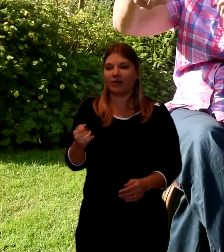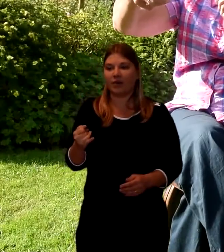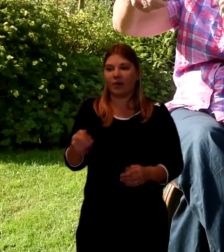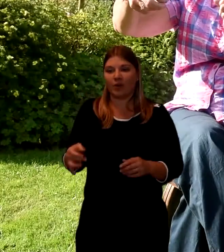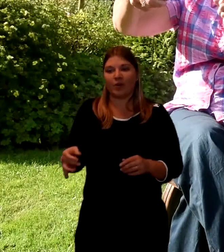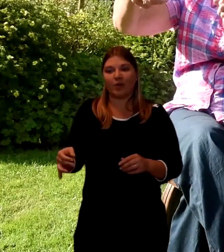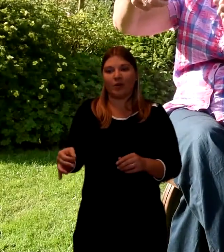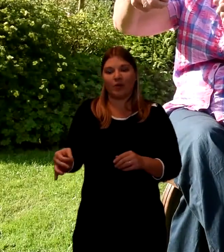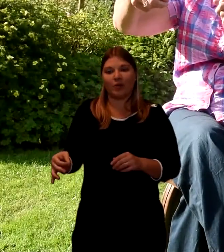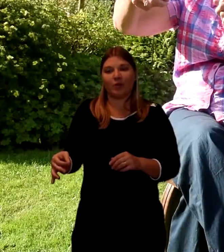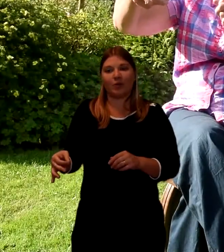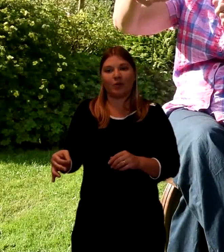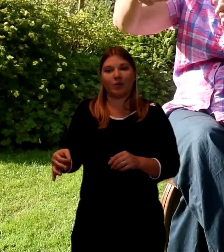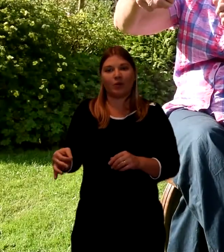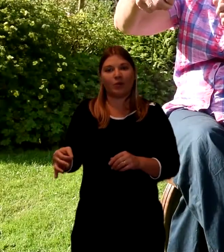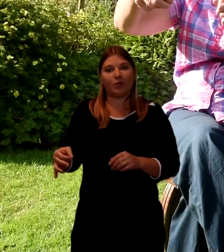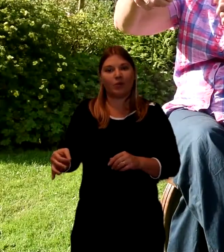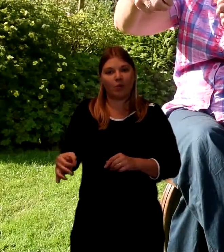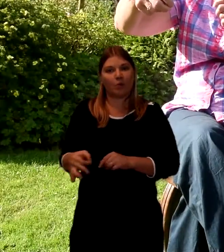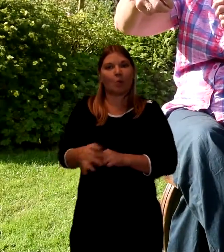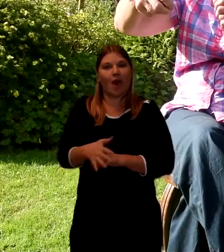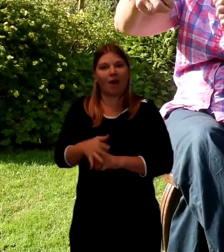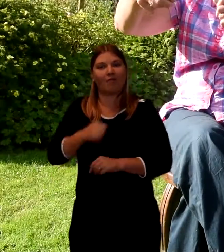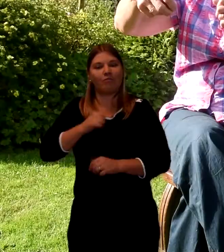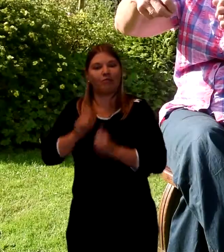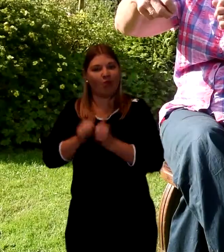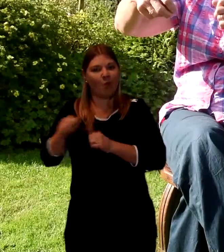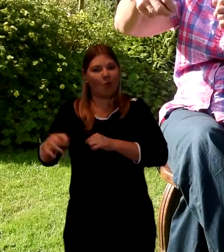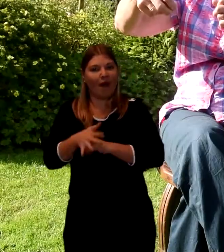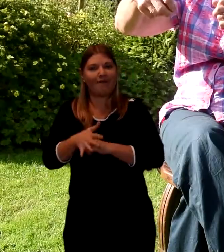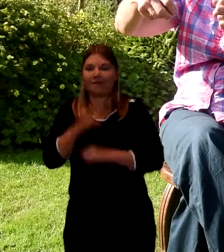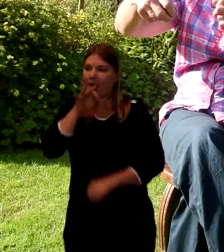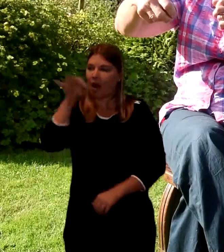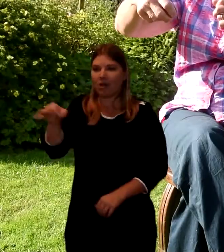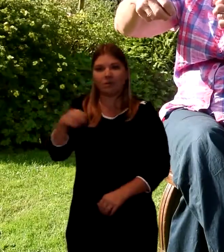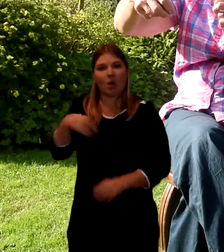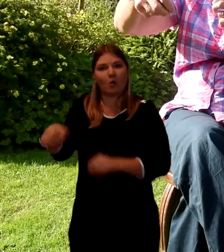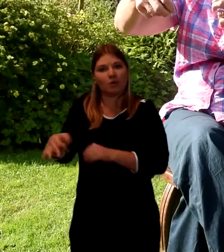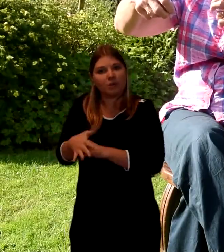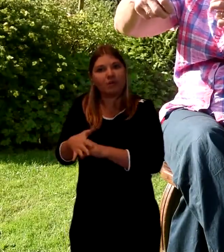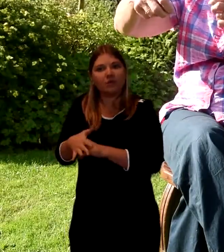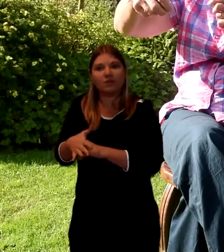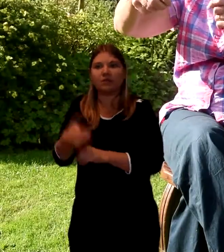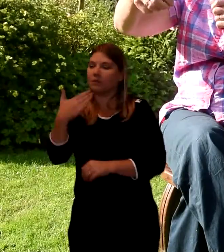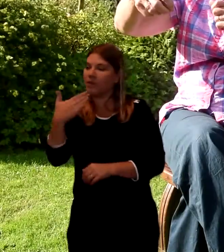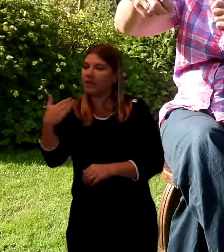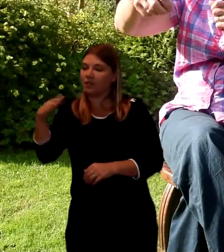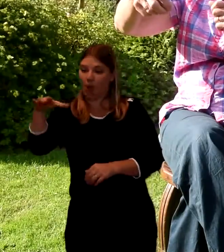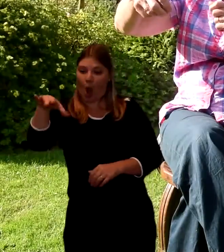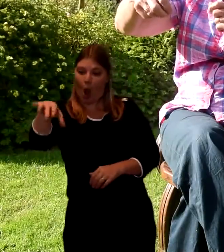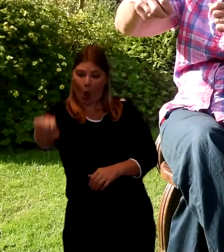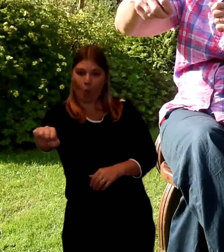High honour, my husband as brother-in-law, was actually holding one of the cords